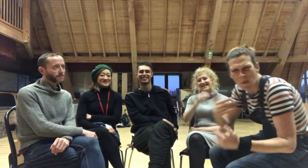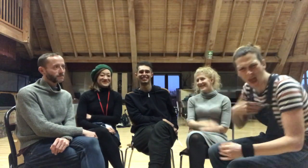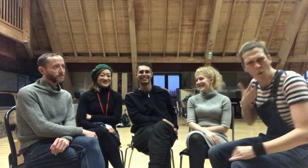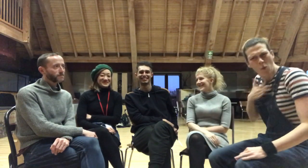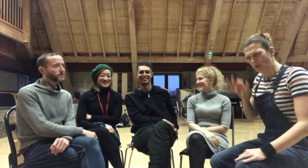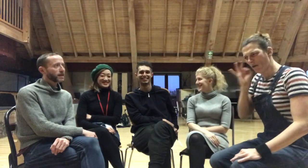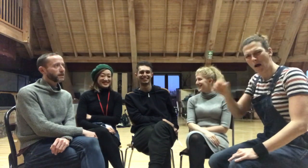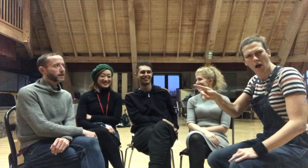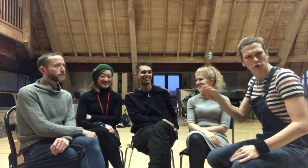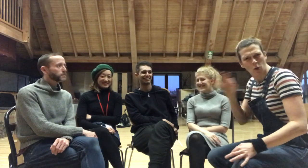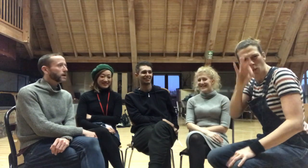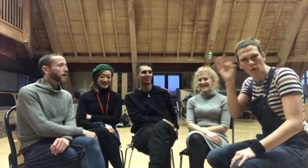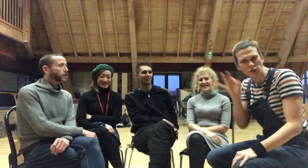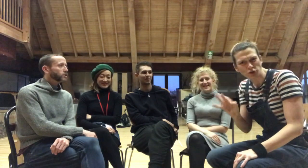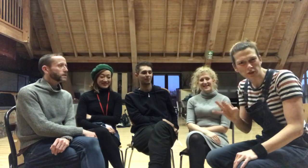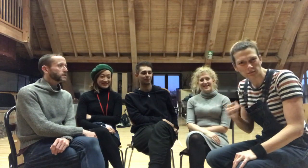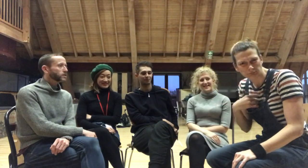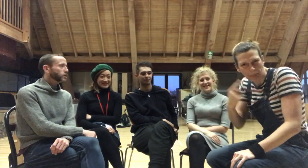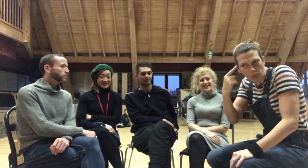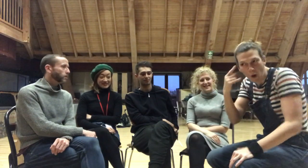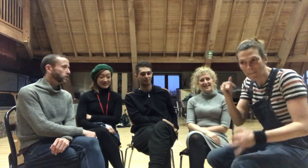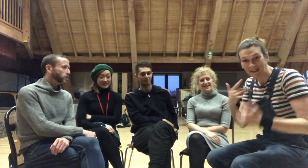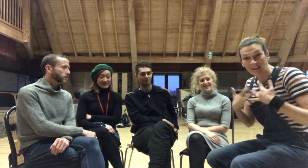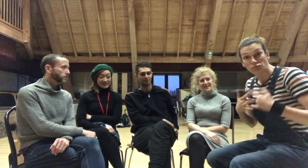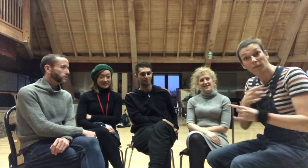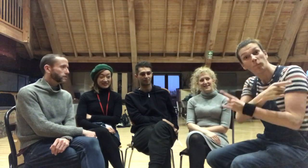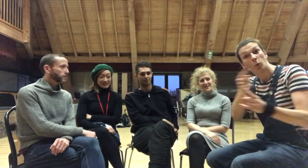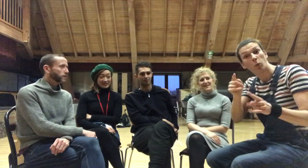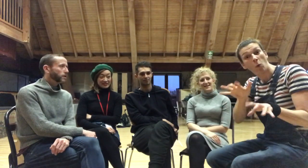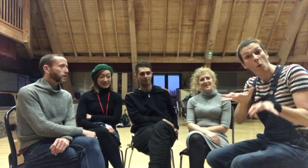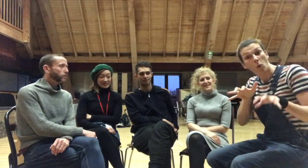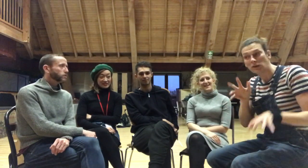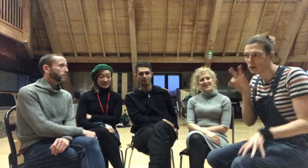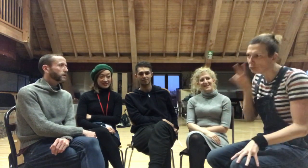Anyways, I thought I would ask these guys some questions, as I thought it might be